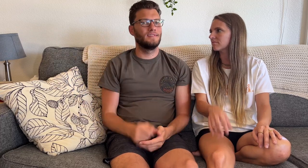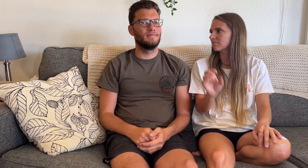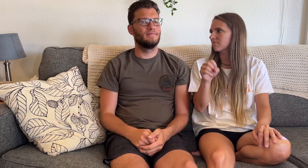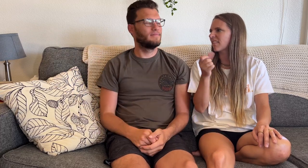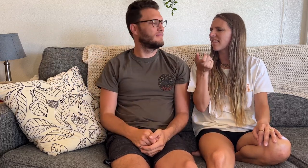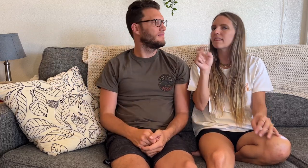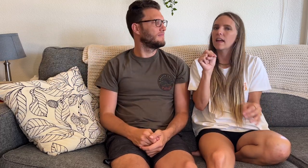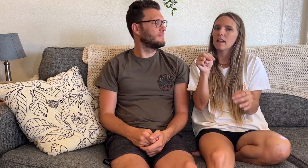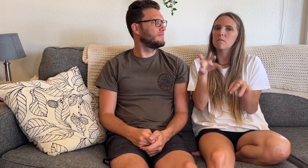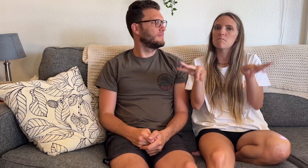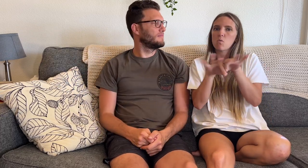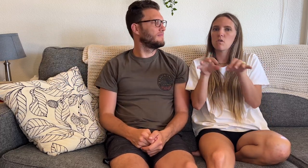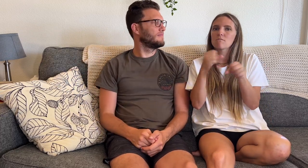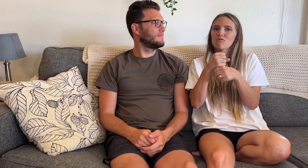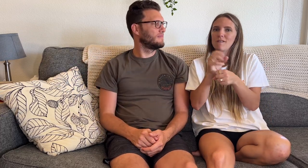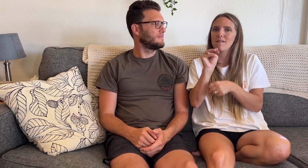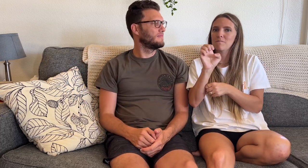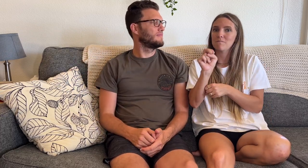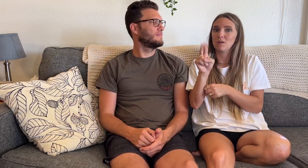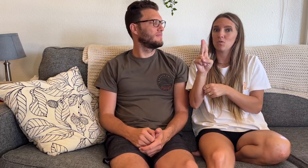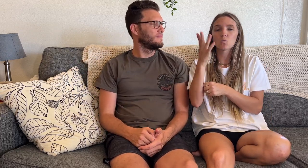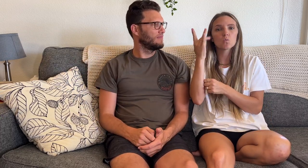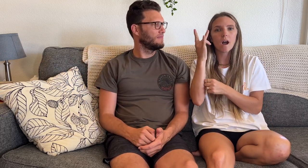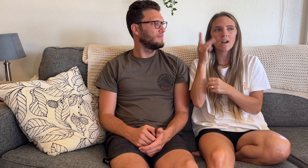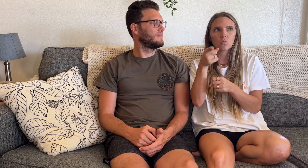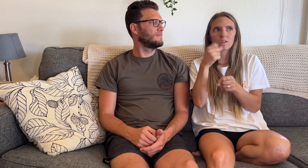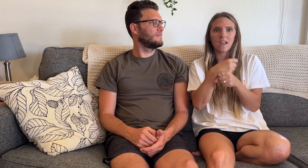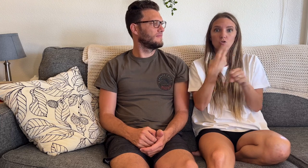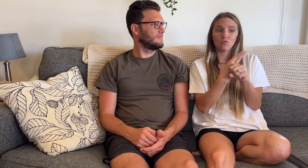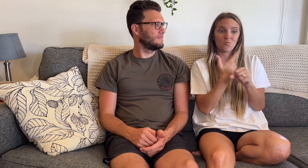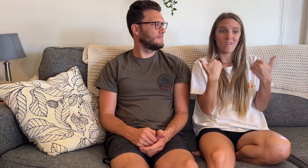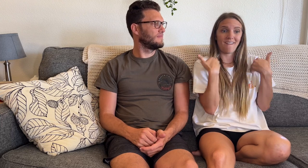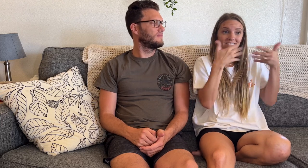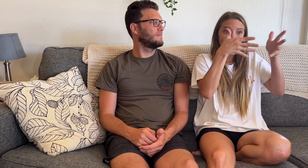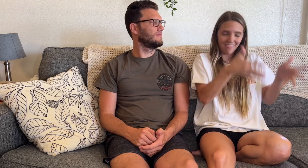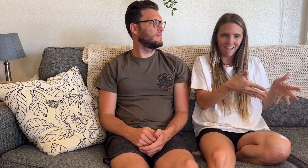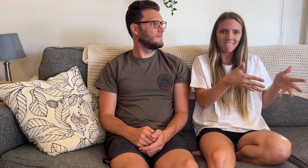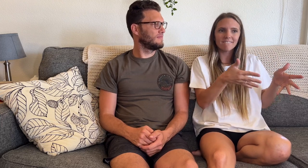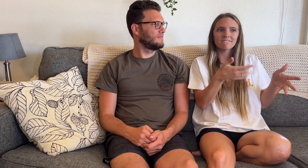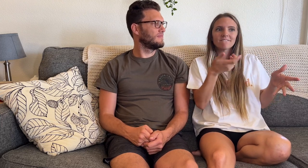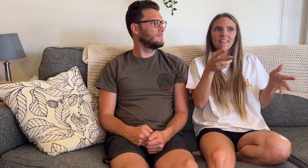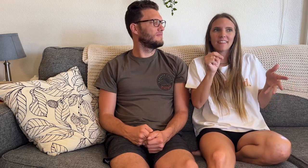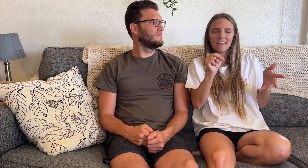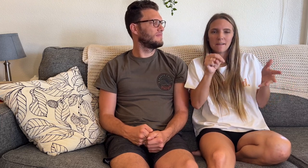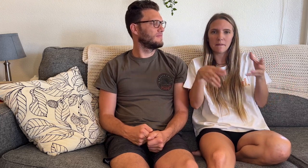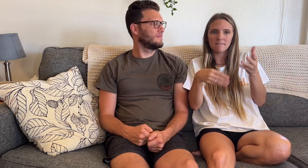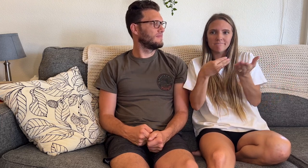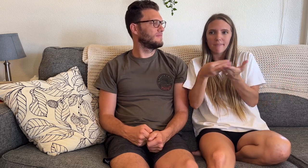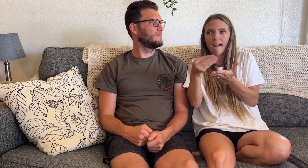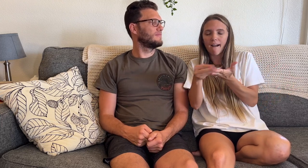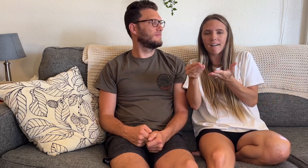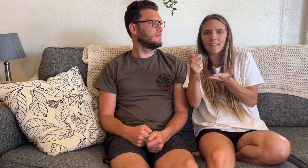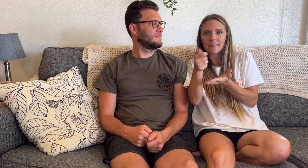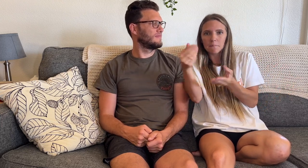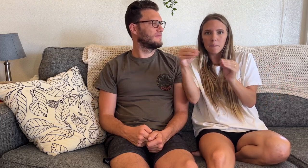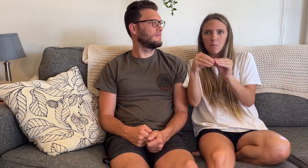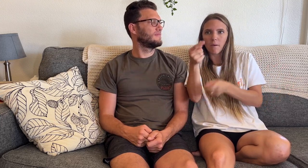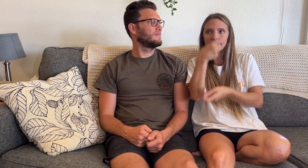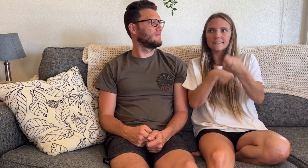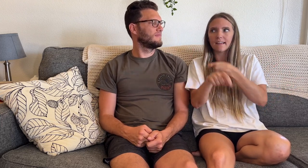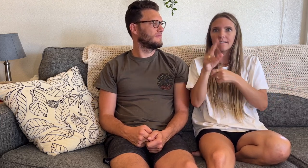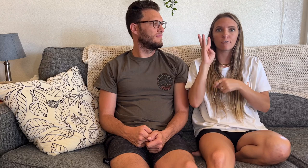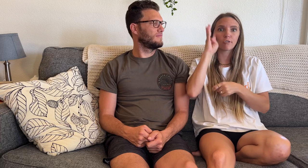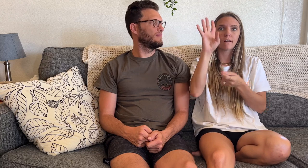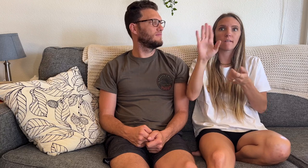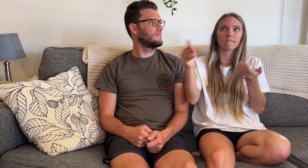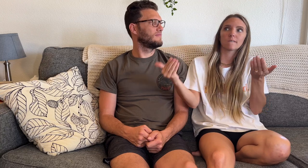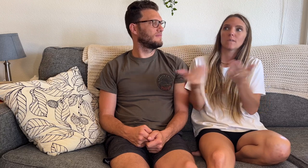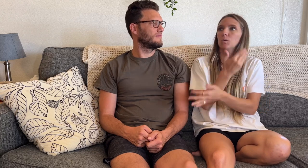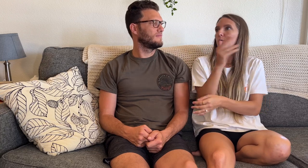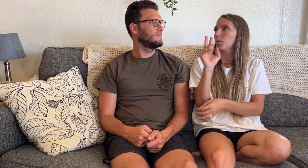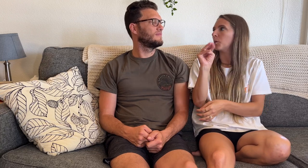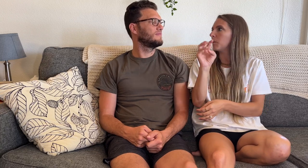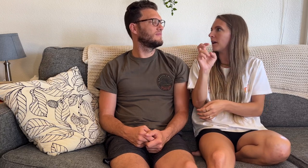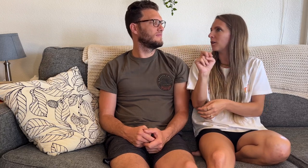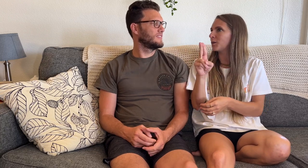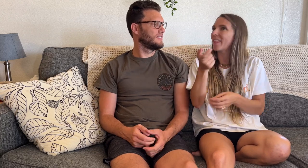Then make your menu after, which is important because you can use what you have left, then buy a little more instead of having to create a whole new menu.